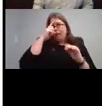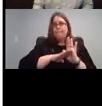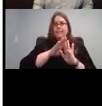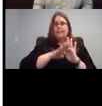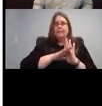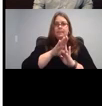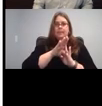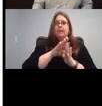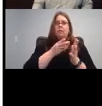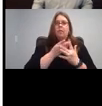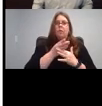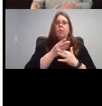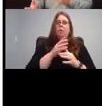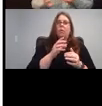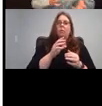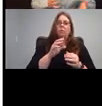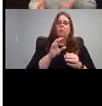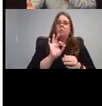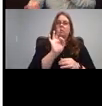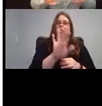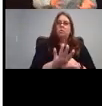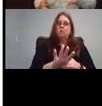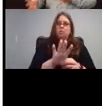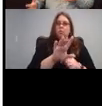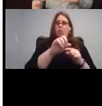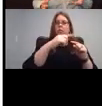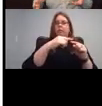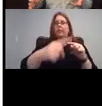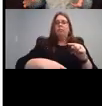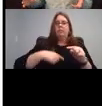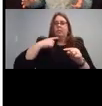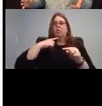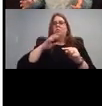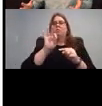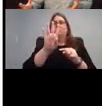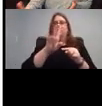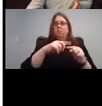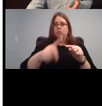It's basically how communication is an interaction. We, if our if